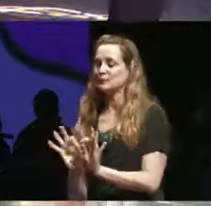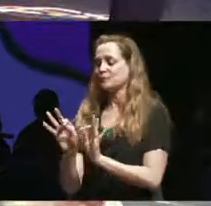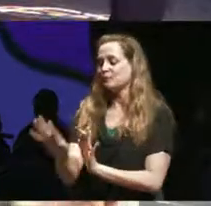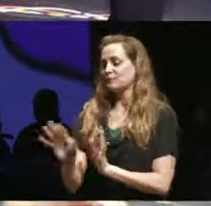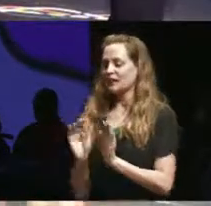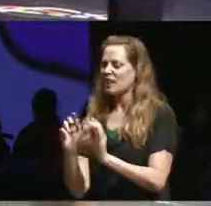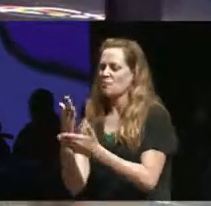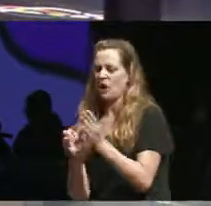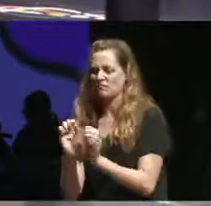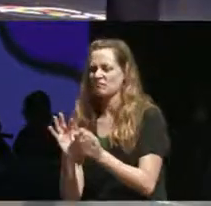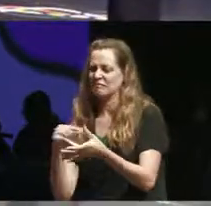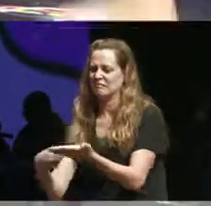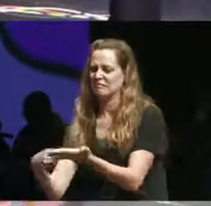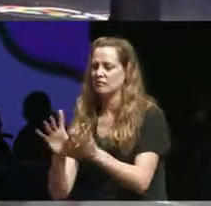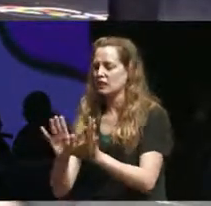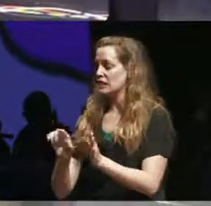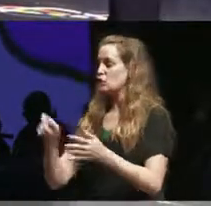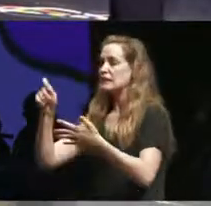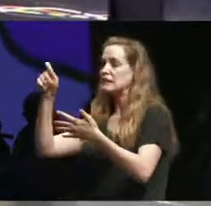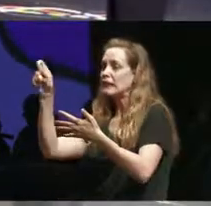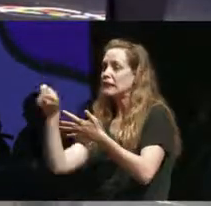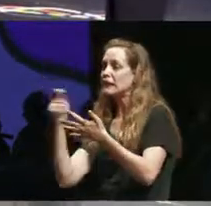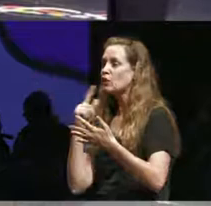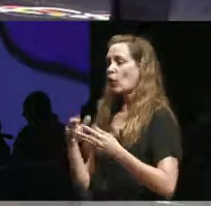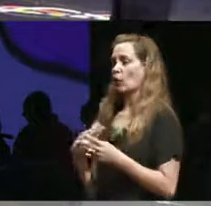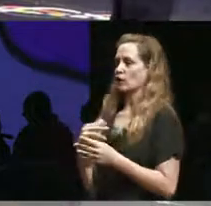you know just sort of tick off a box often. smiling Cyrus passes the mic right